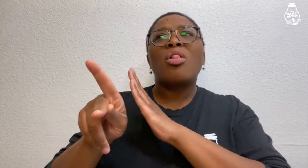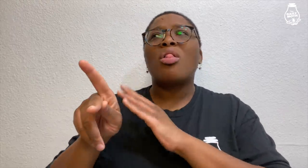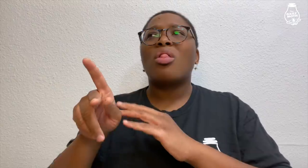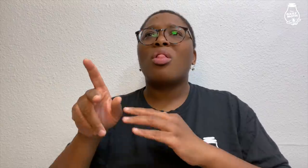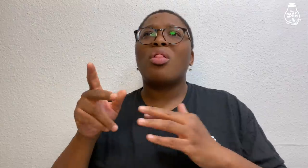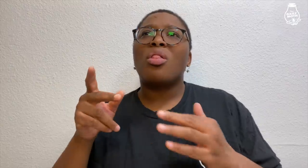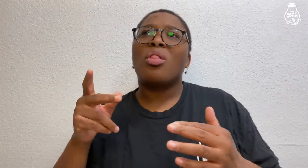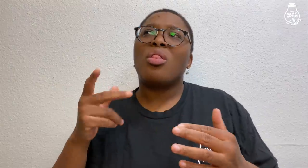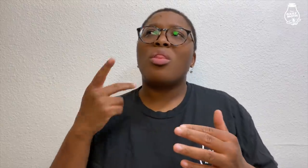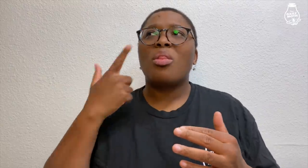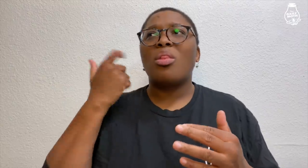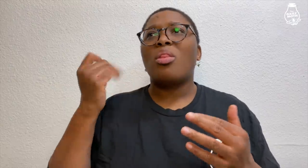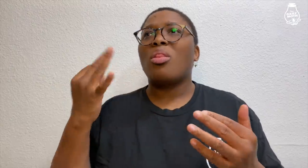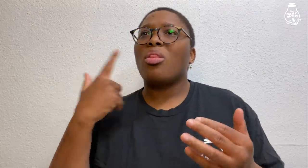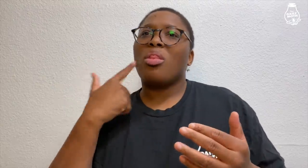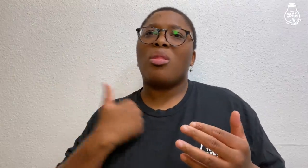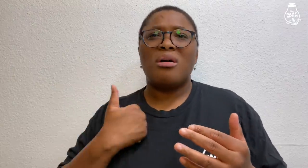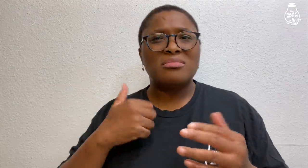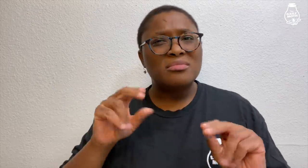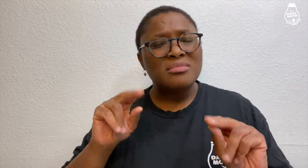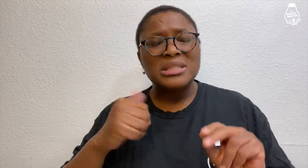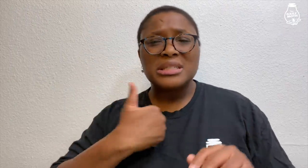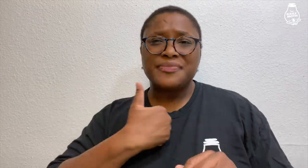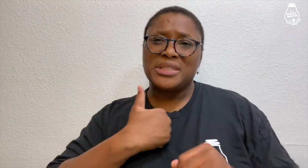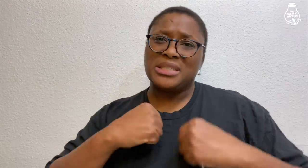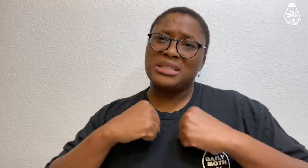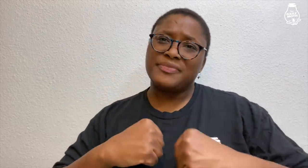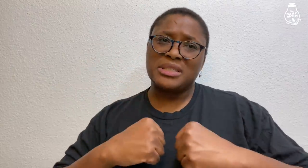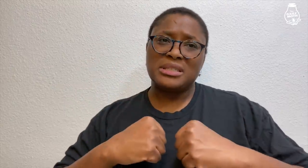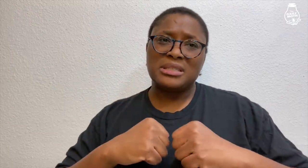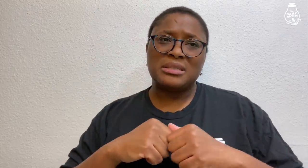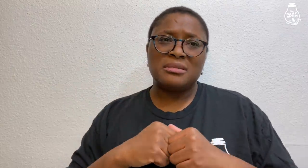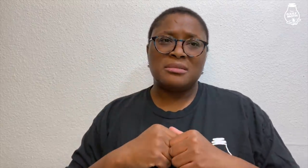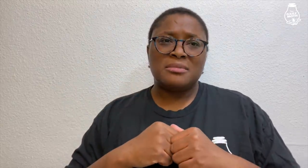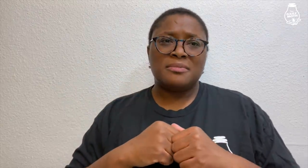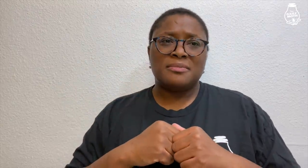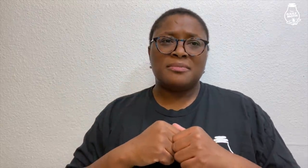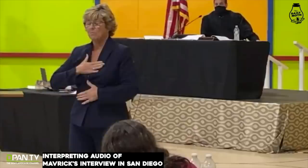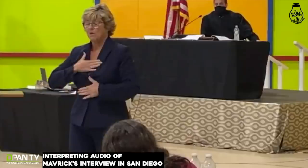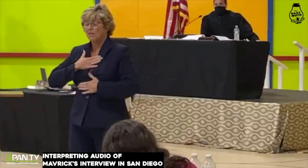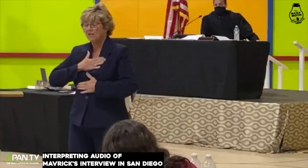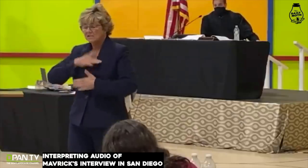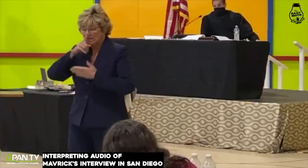I didn't kill for selfish reasons. It was self defense.